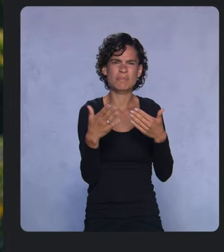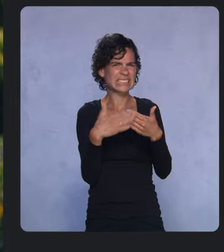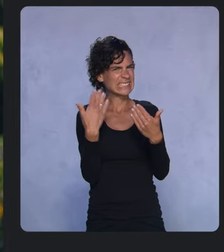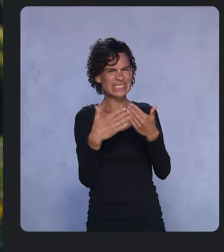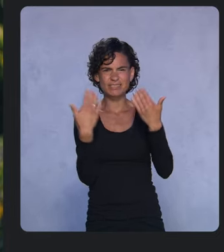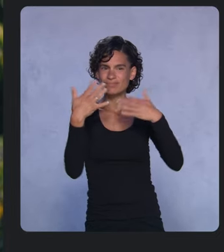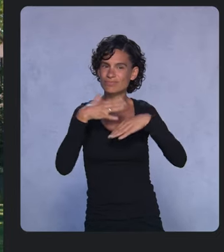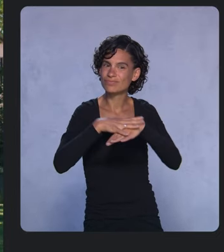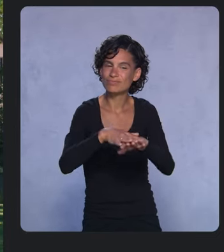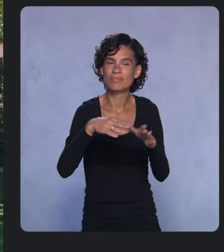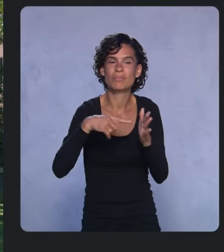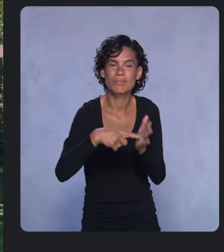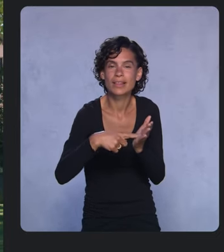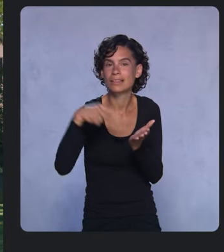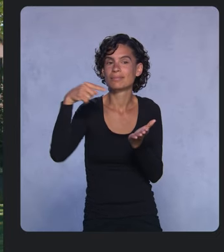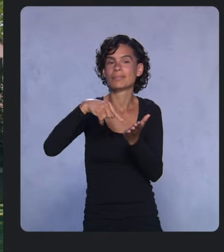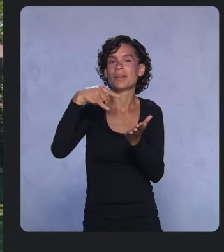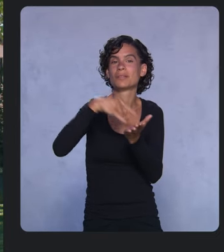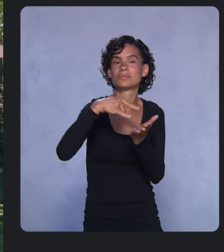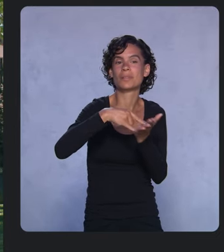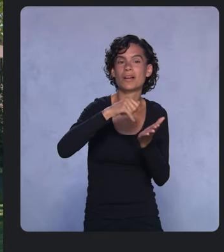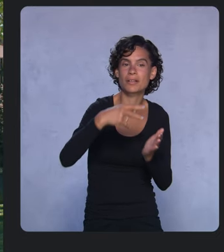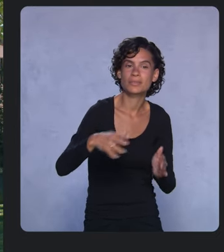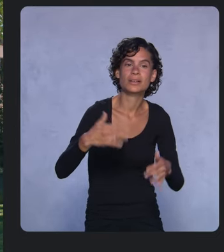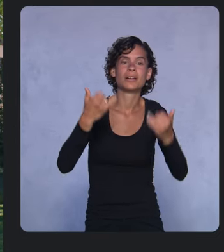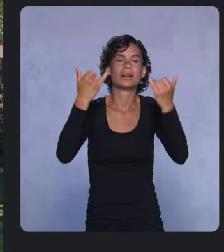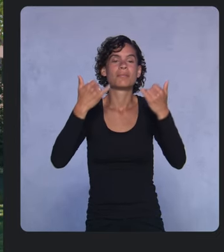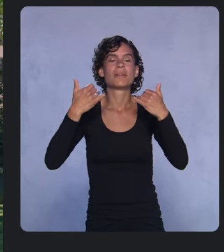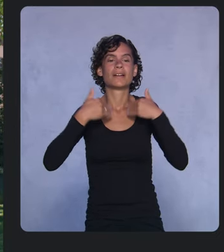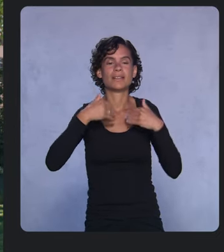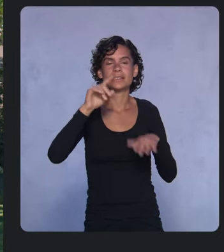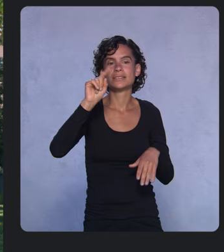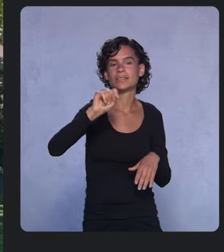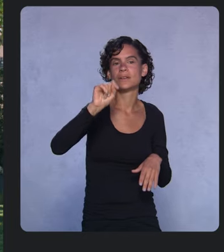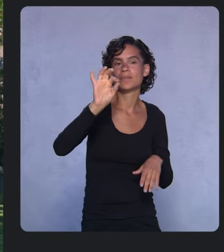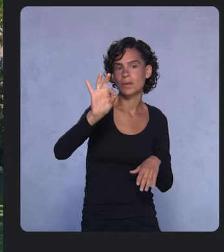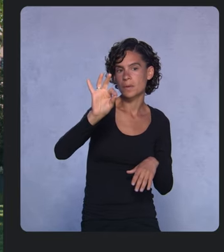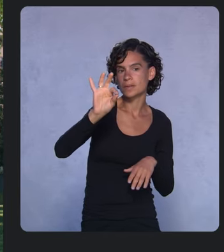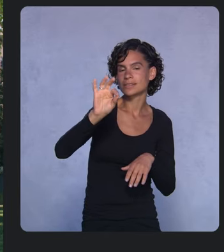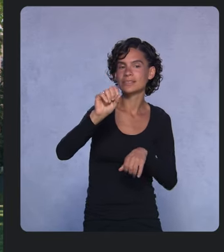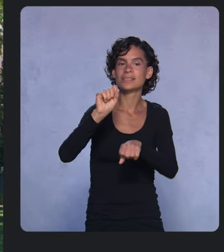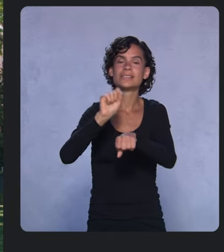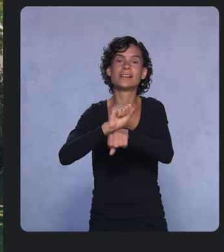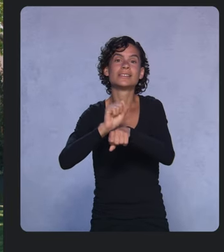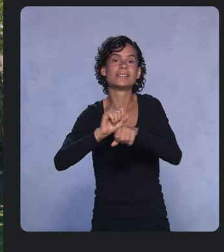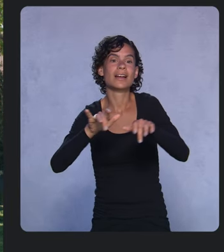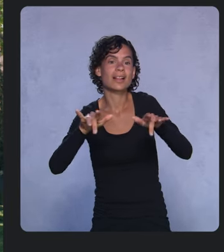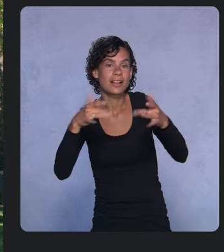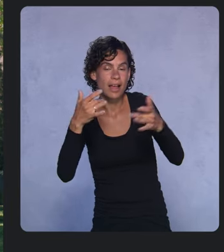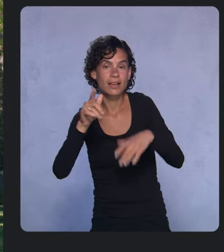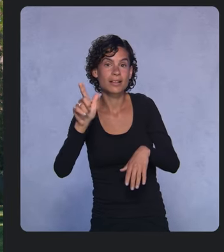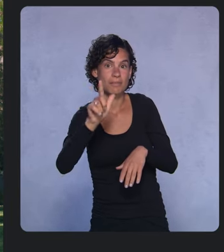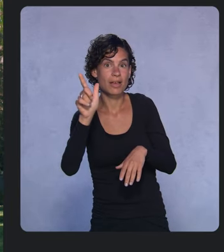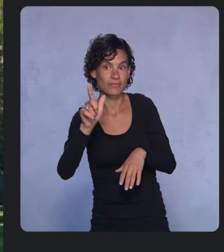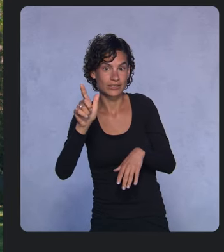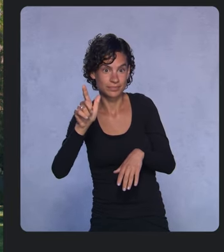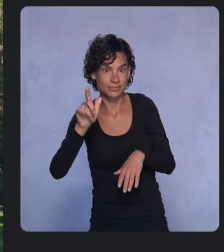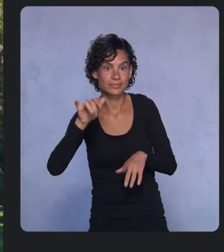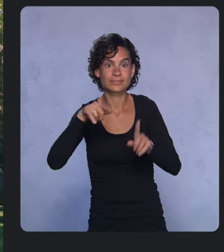we’ve provided the TensorFlow Lite Task Library, which gives you simple APIs and data structures that work in the language you use.